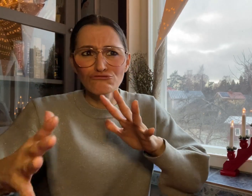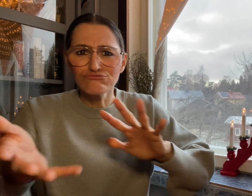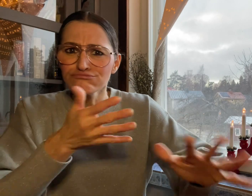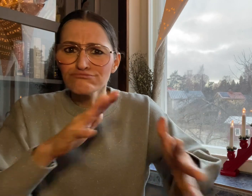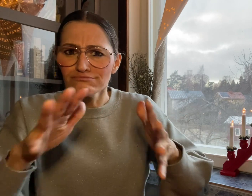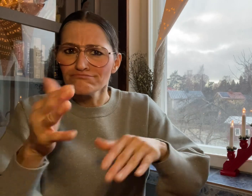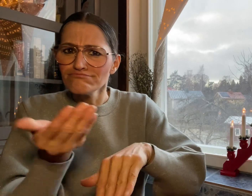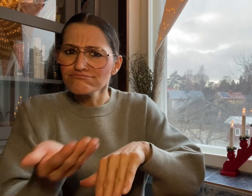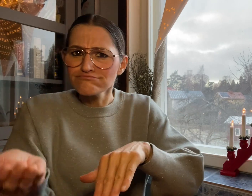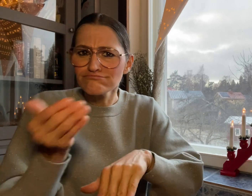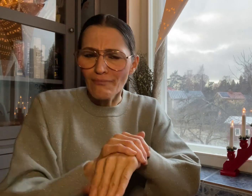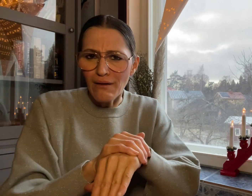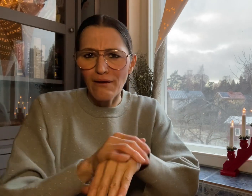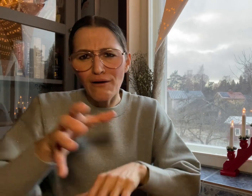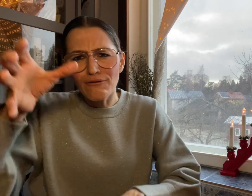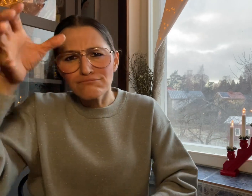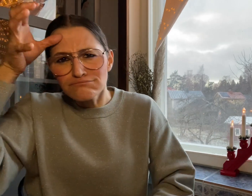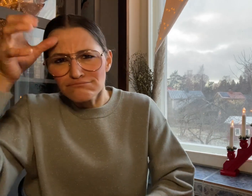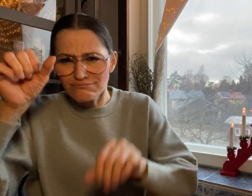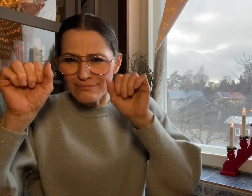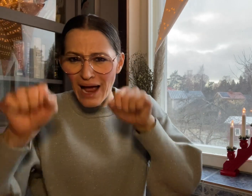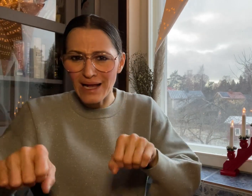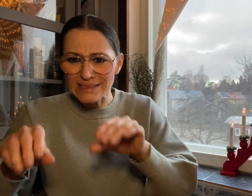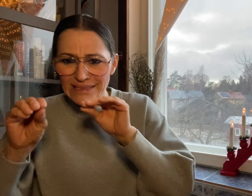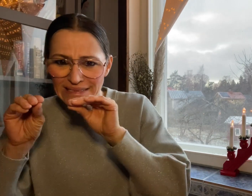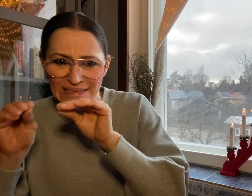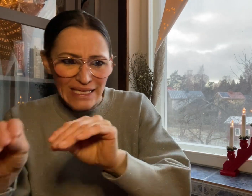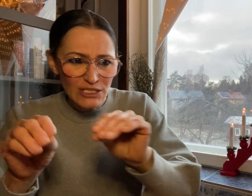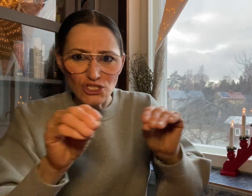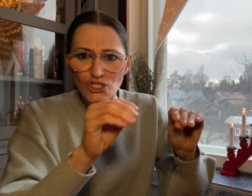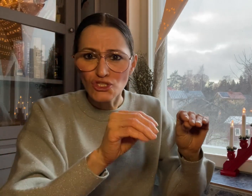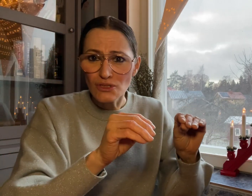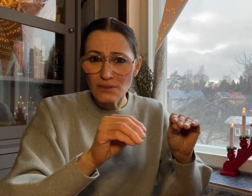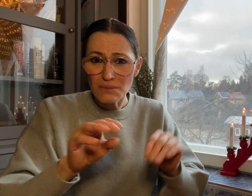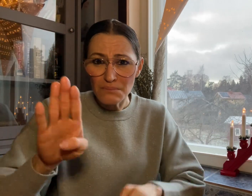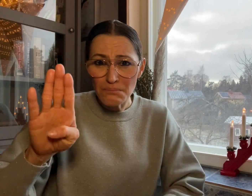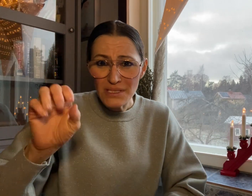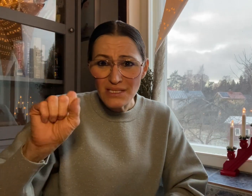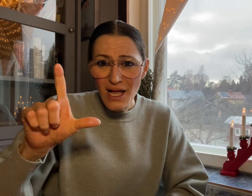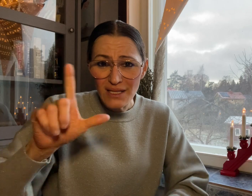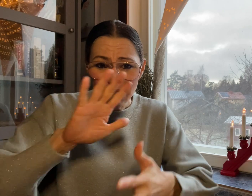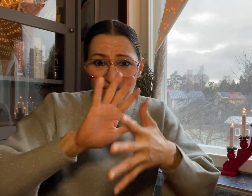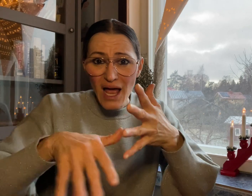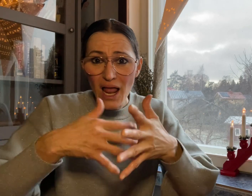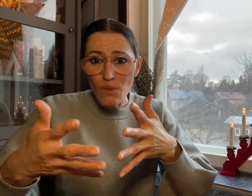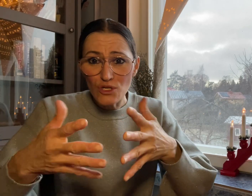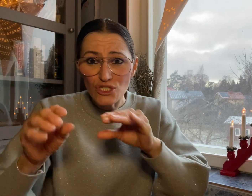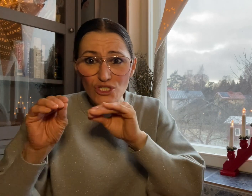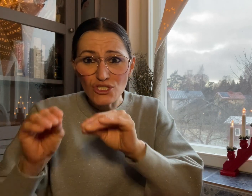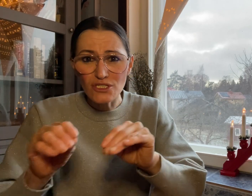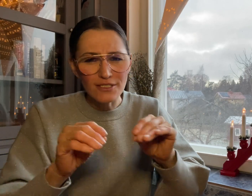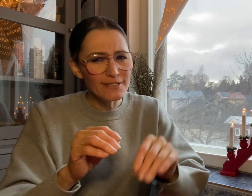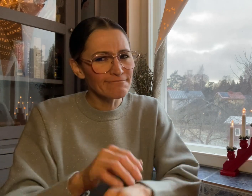sign language skills and knowledge to be able